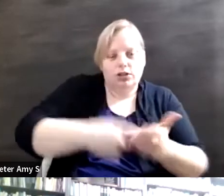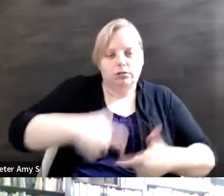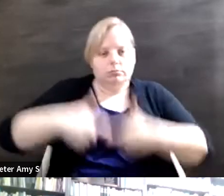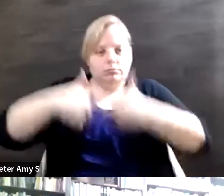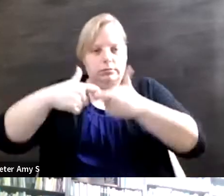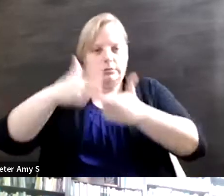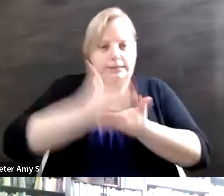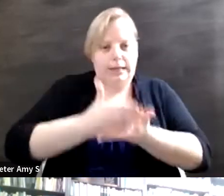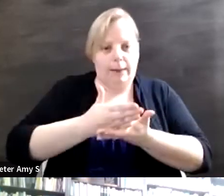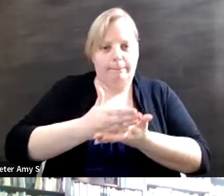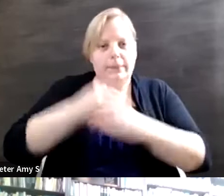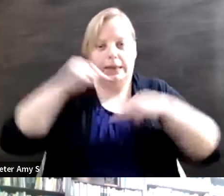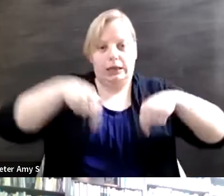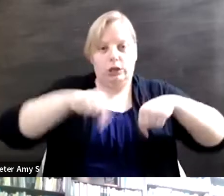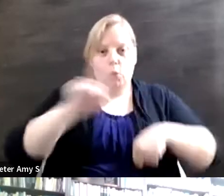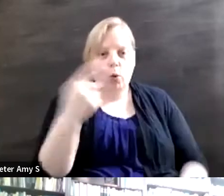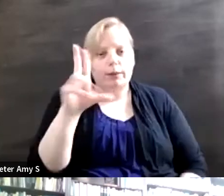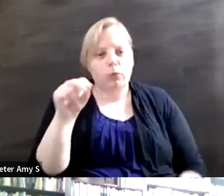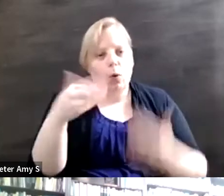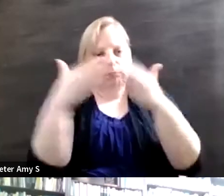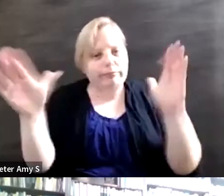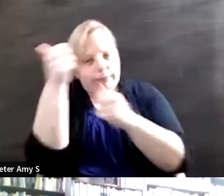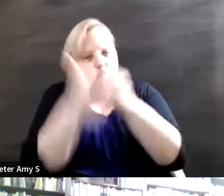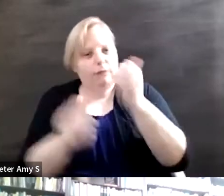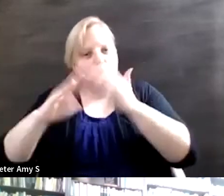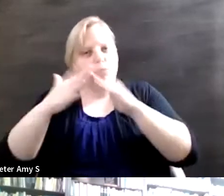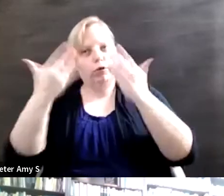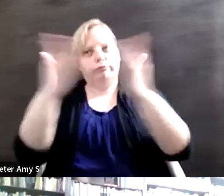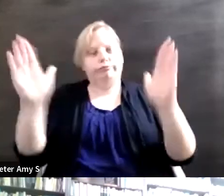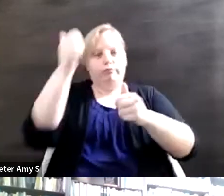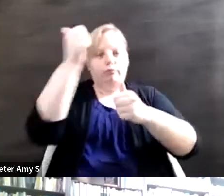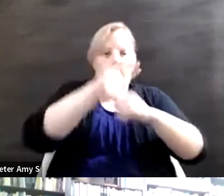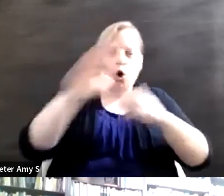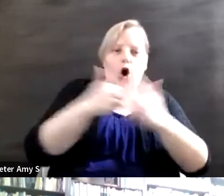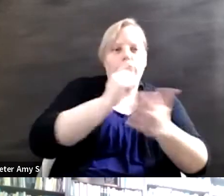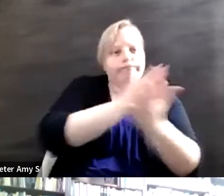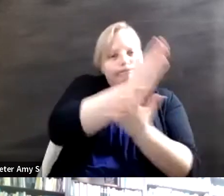have it in every community, have it across all industries, have it in entertainment. I mean,